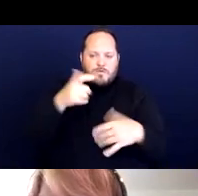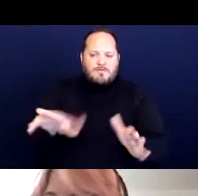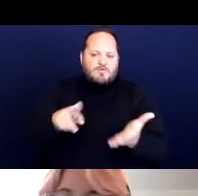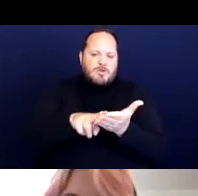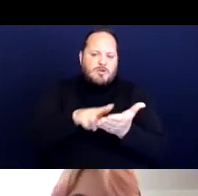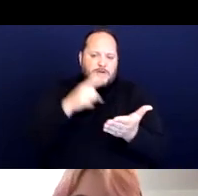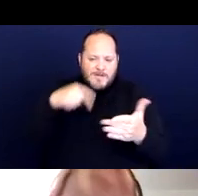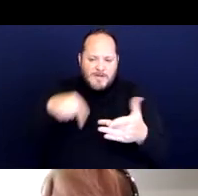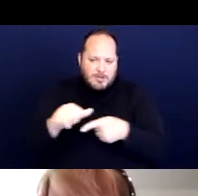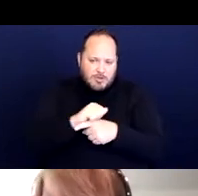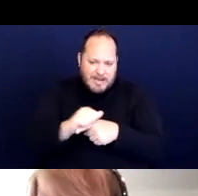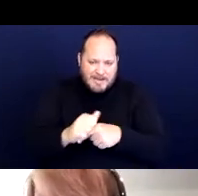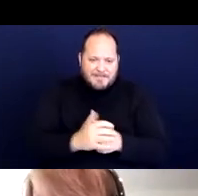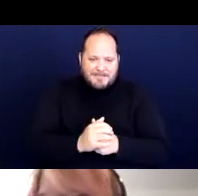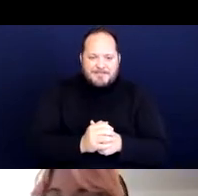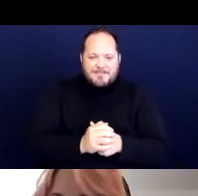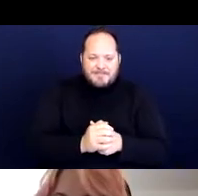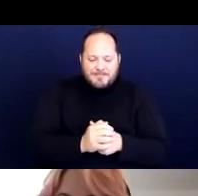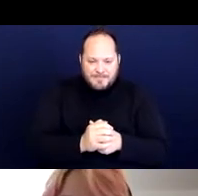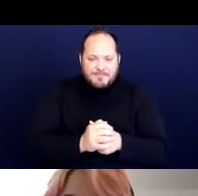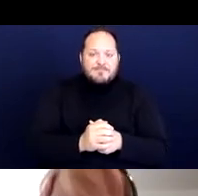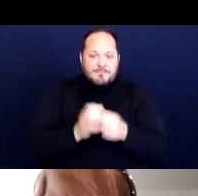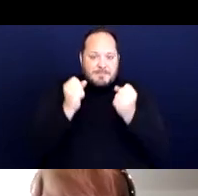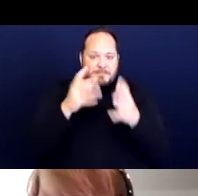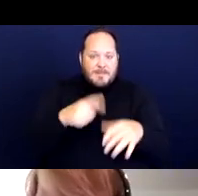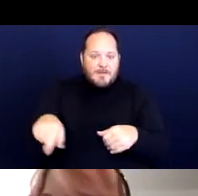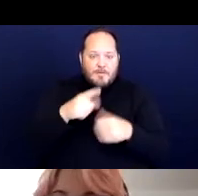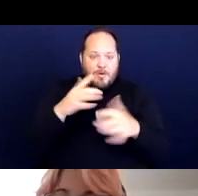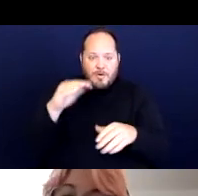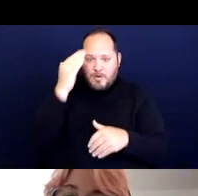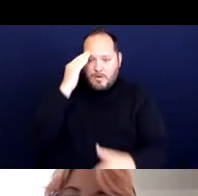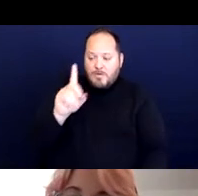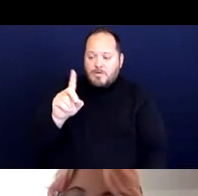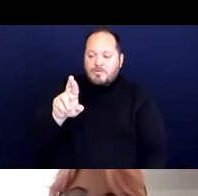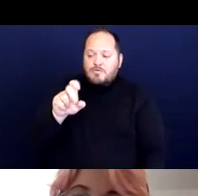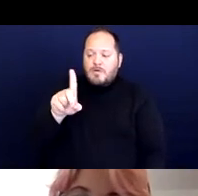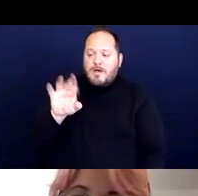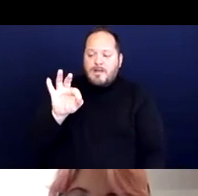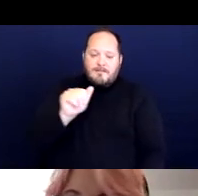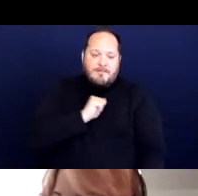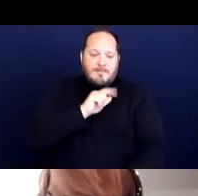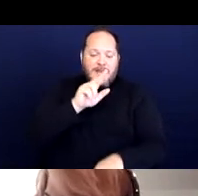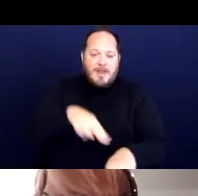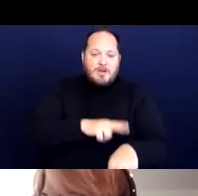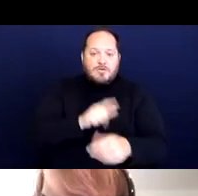Very briefly, as many of you know, DREDF is a national law and policy center